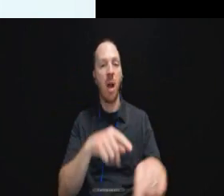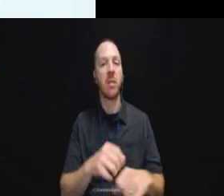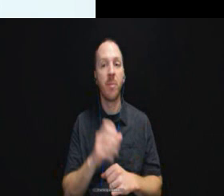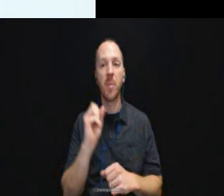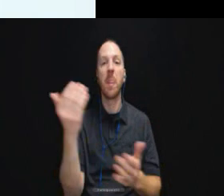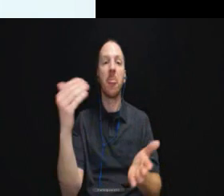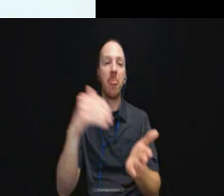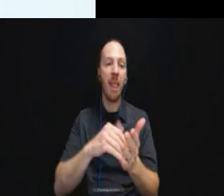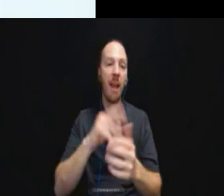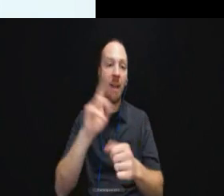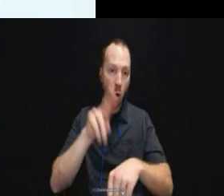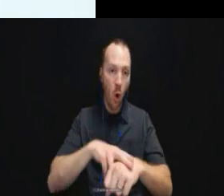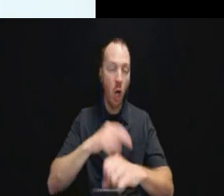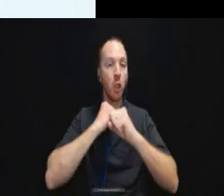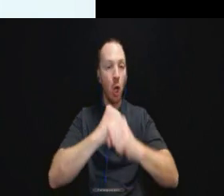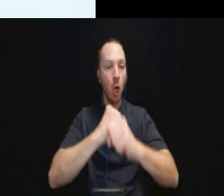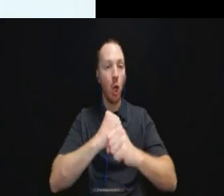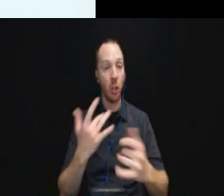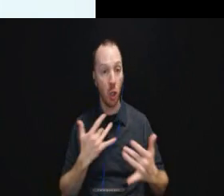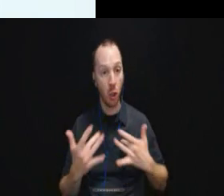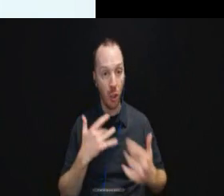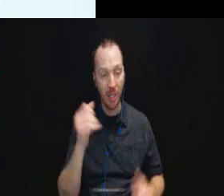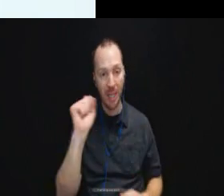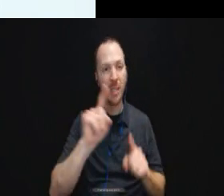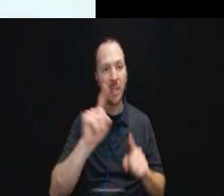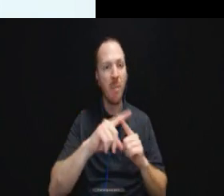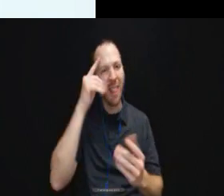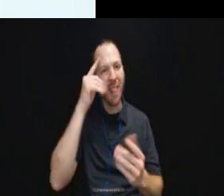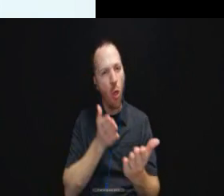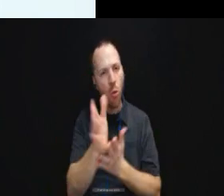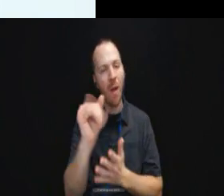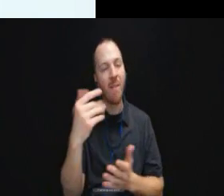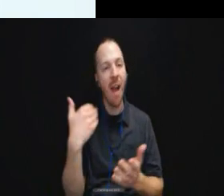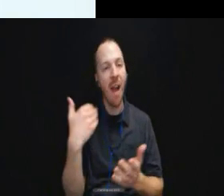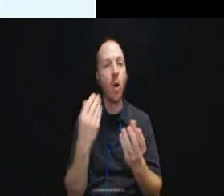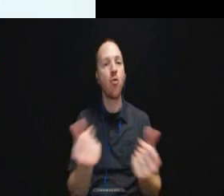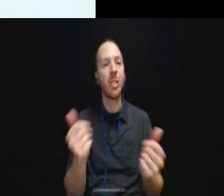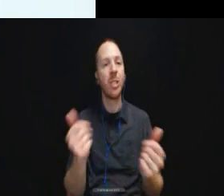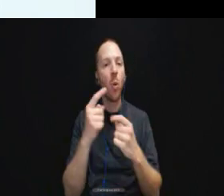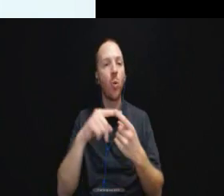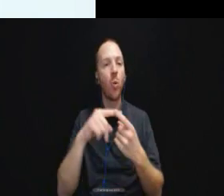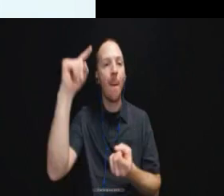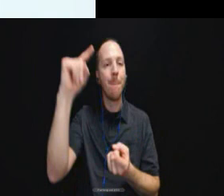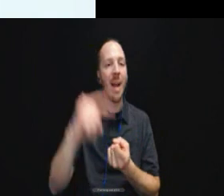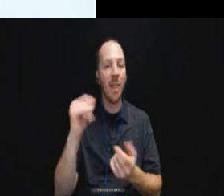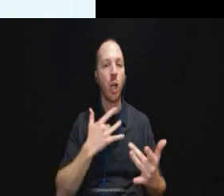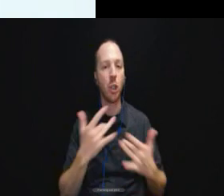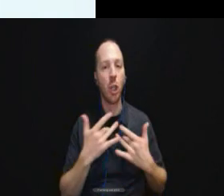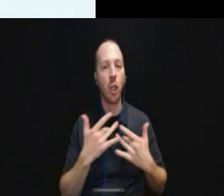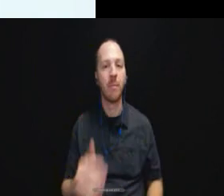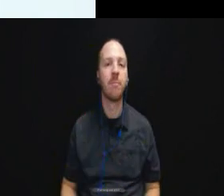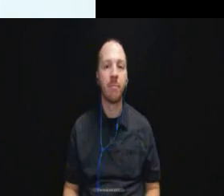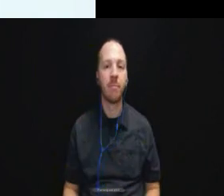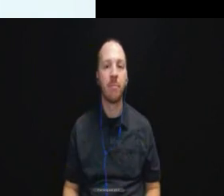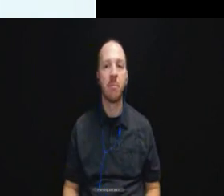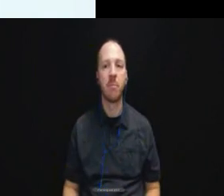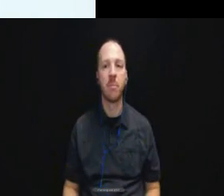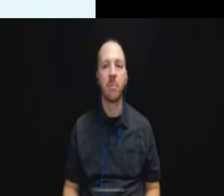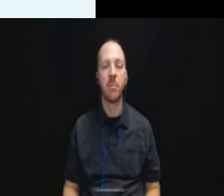If there is resolutions about how to mitigate that concern.